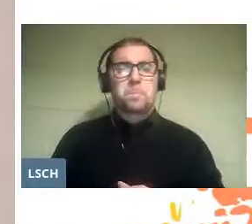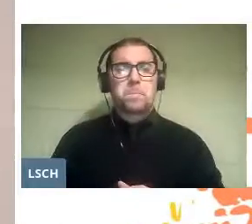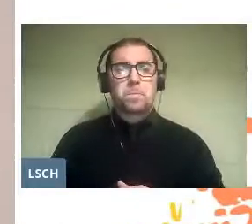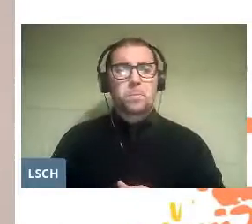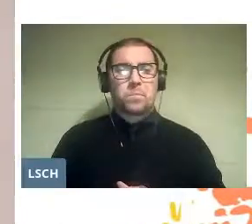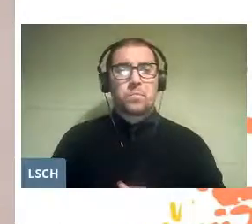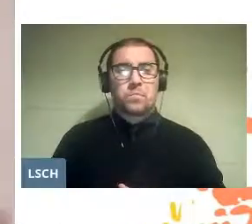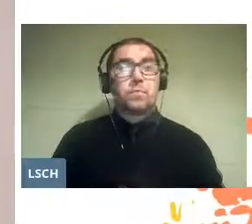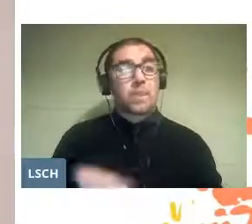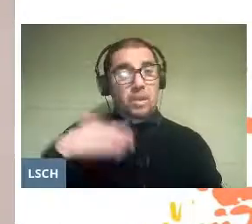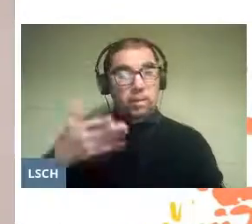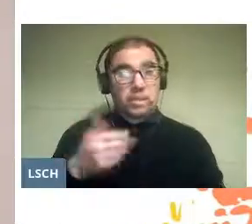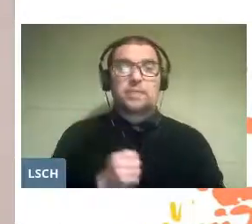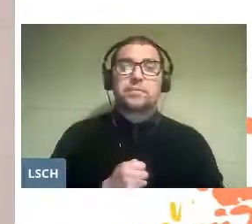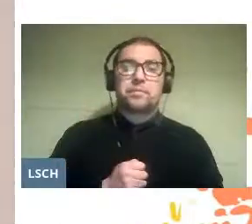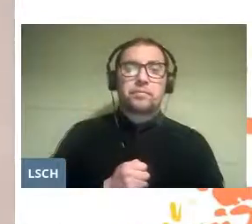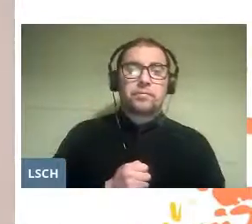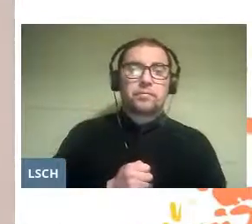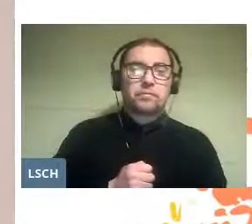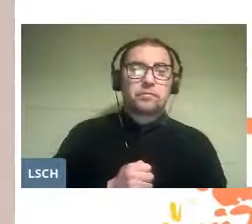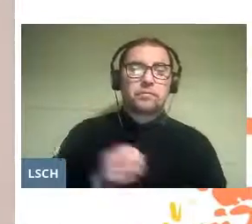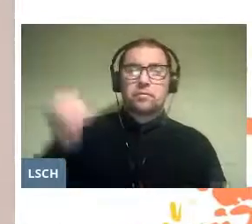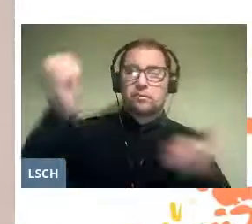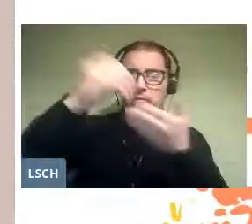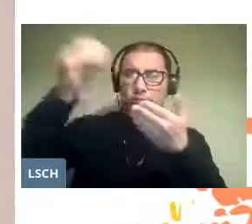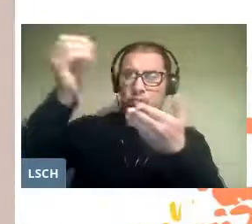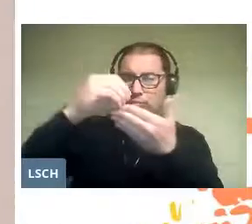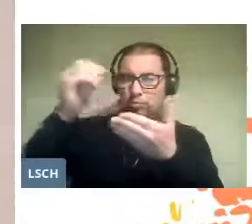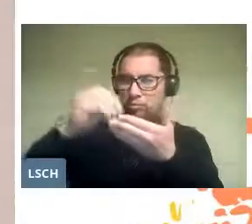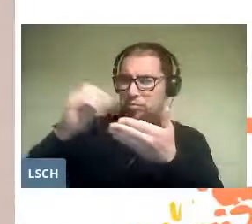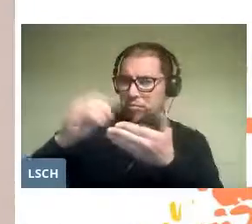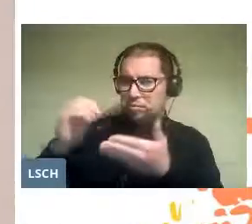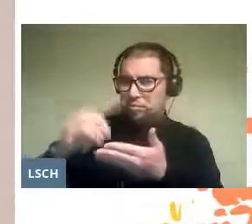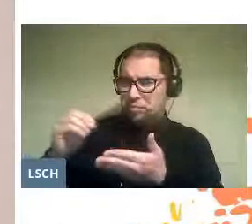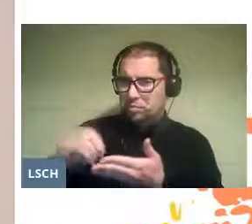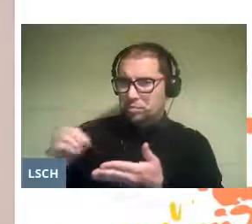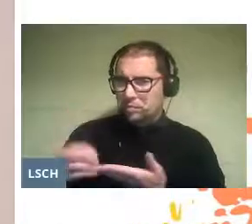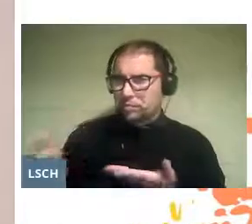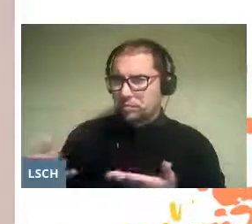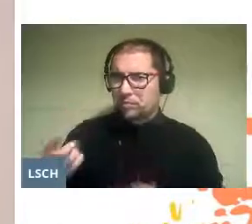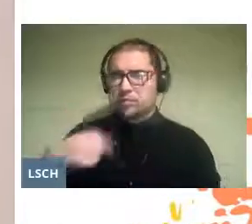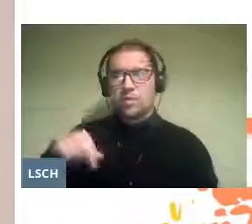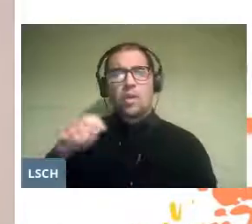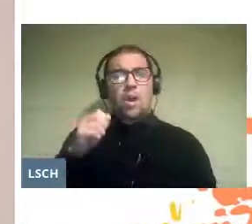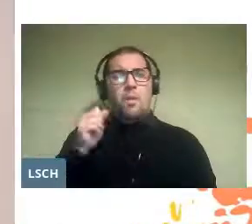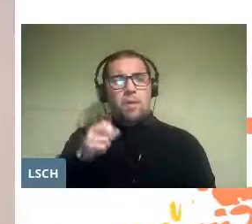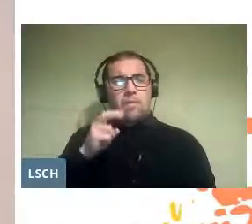Then, adding all these antecedents, it is possible to visualize